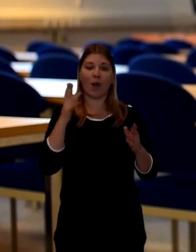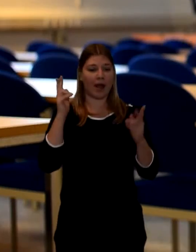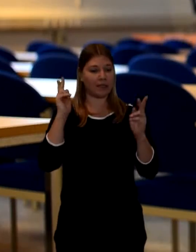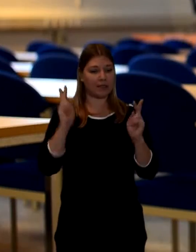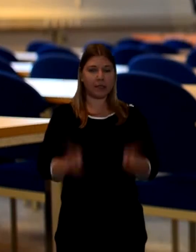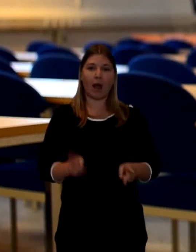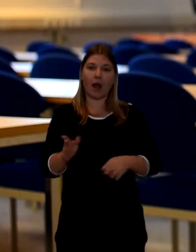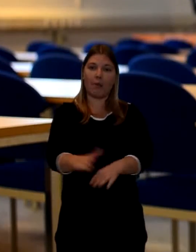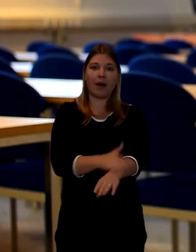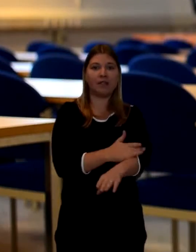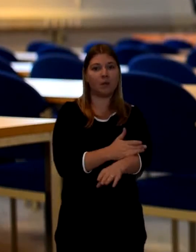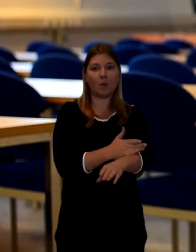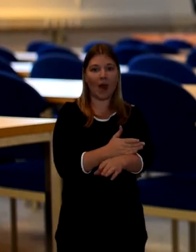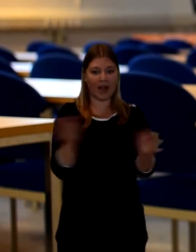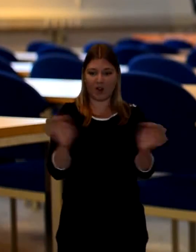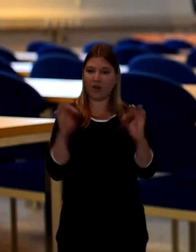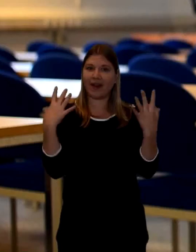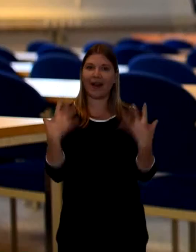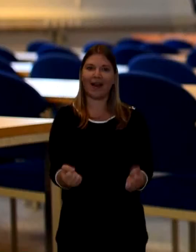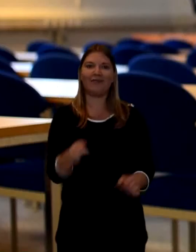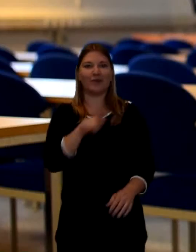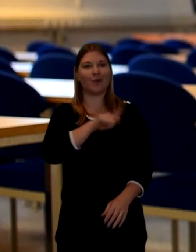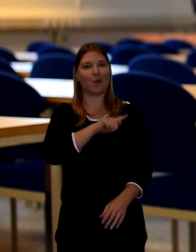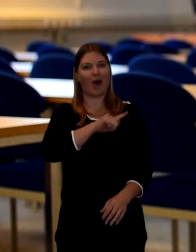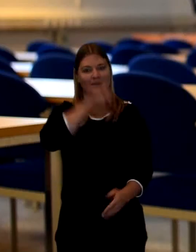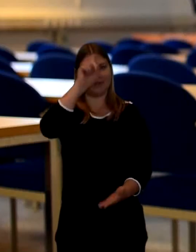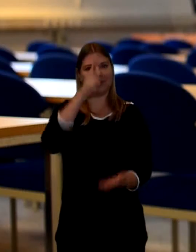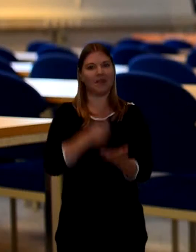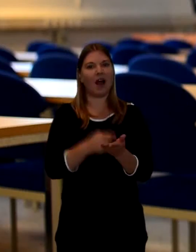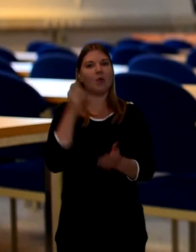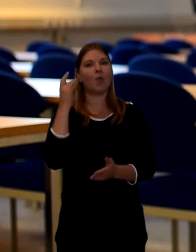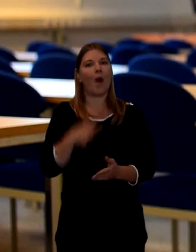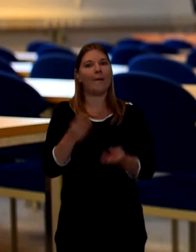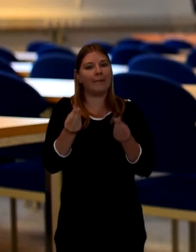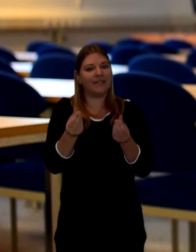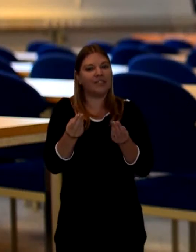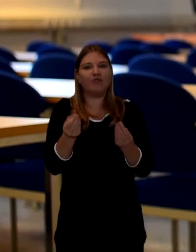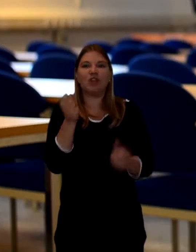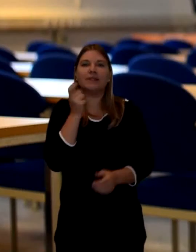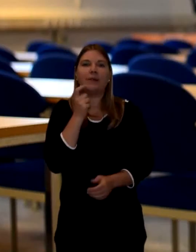And and have a simplicity with us so that's why we're covered in the shroud